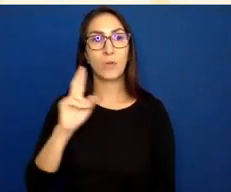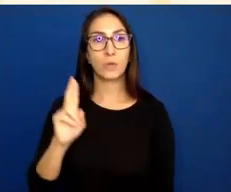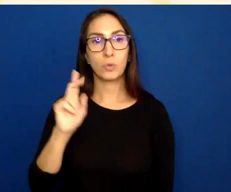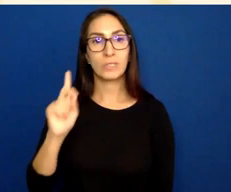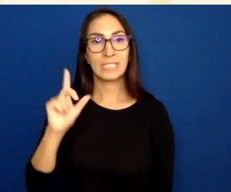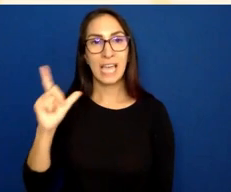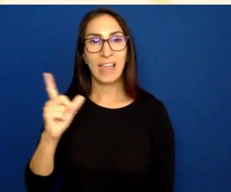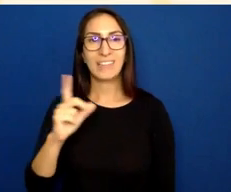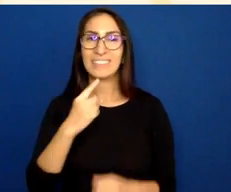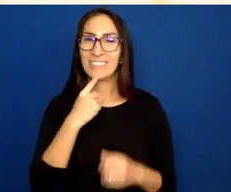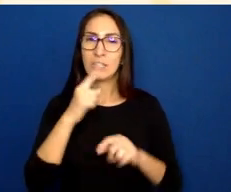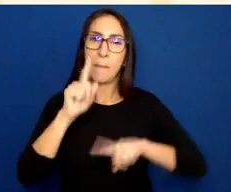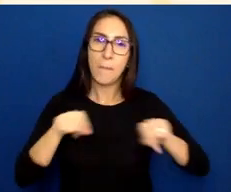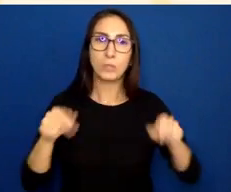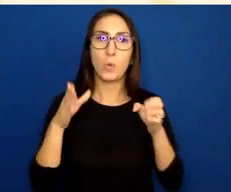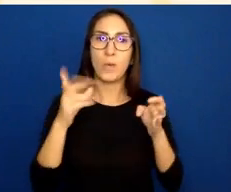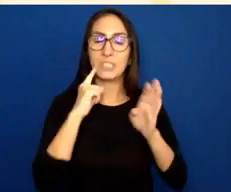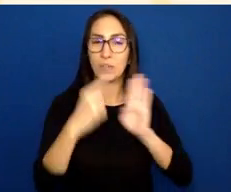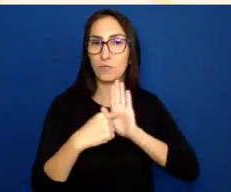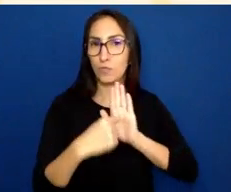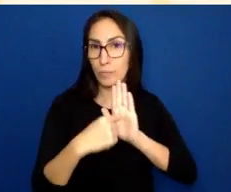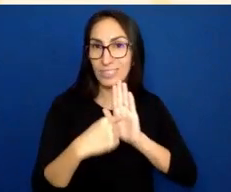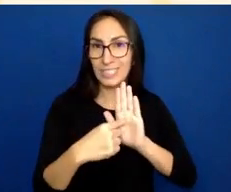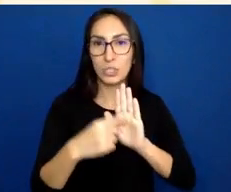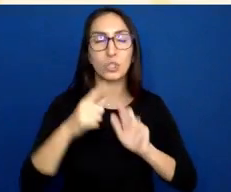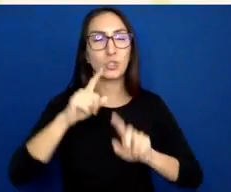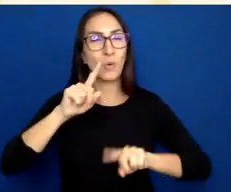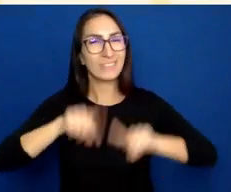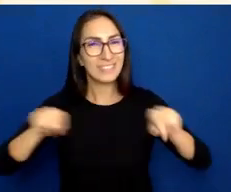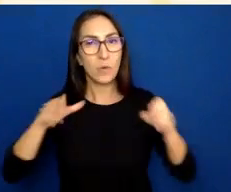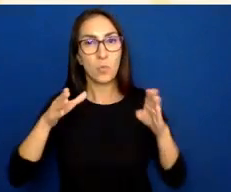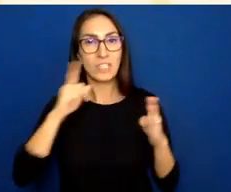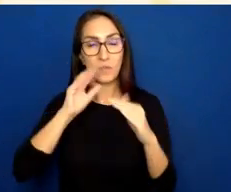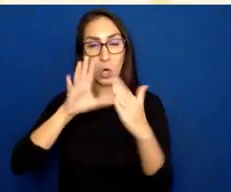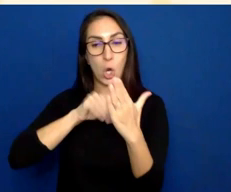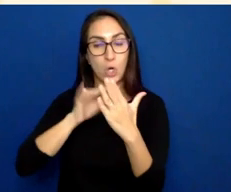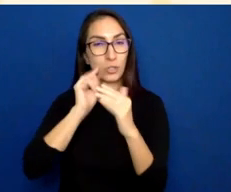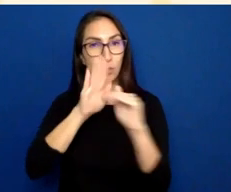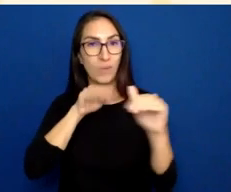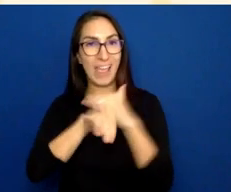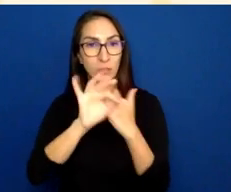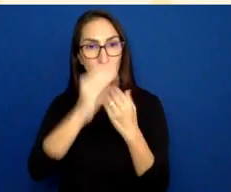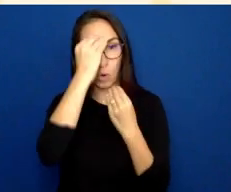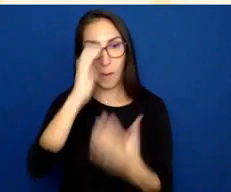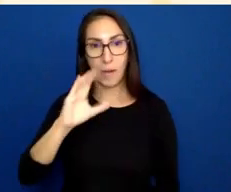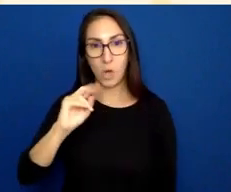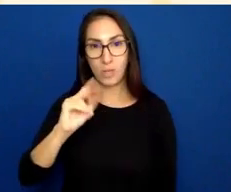So find different ways for learners to access your content, and I've been doing that by providing a video transcript